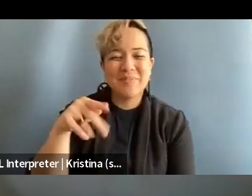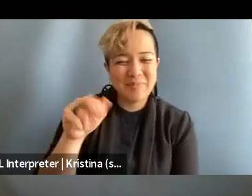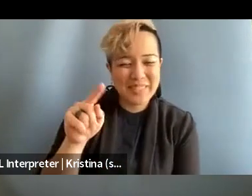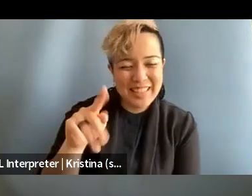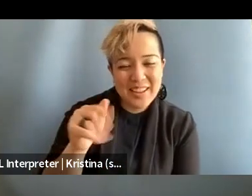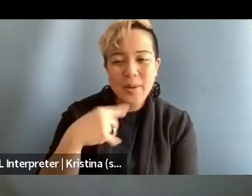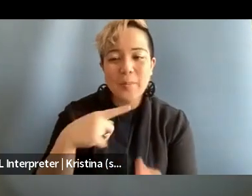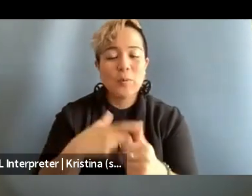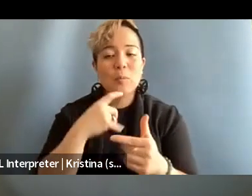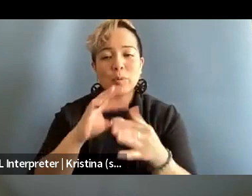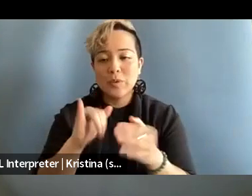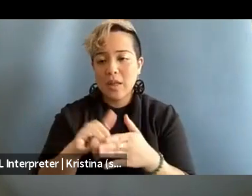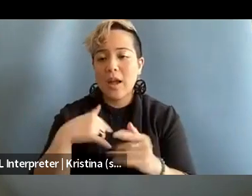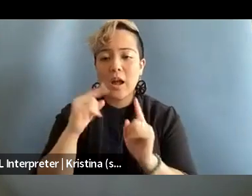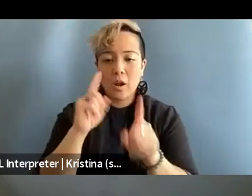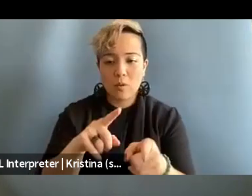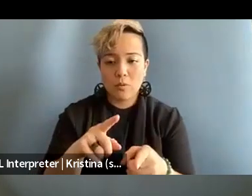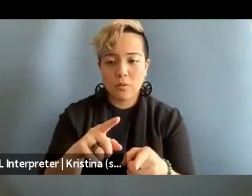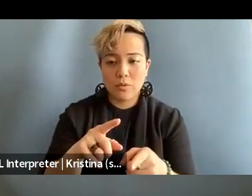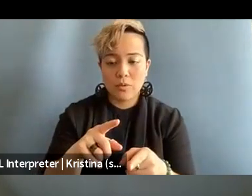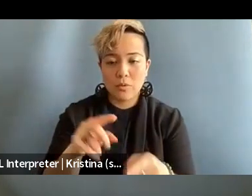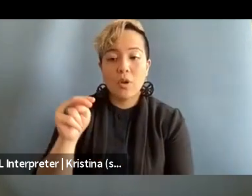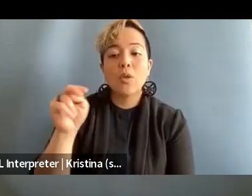first I wanna say I attend Northeastern University